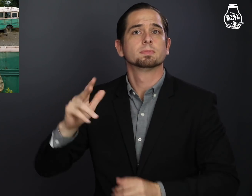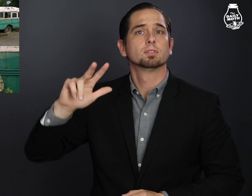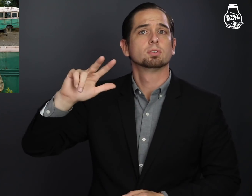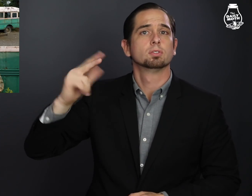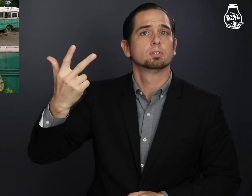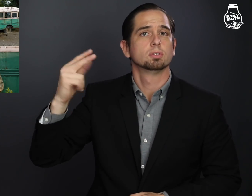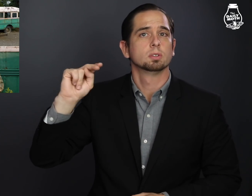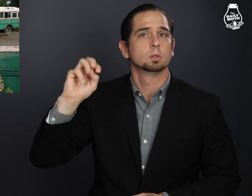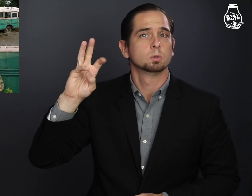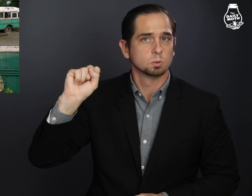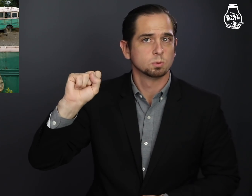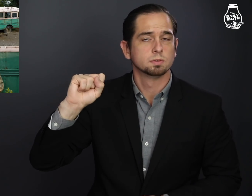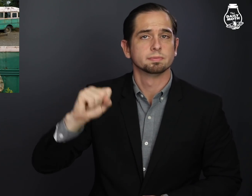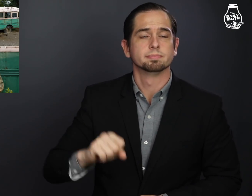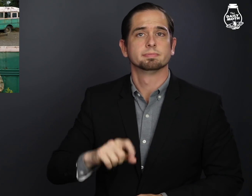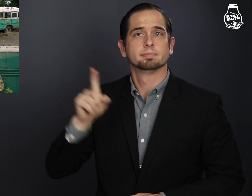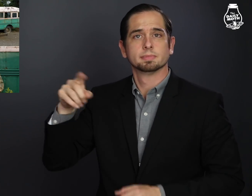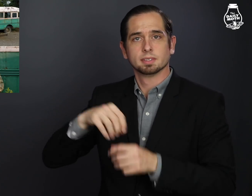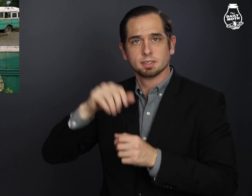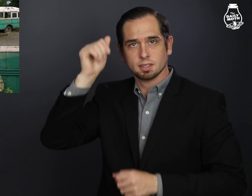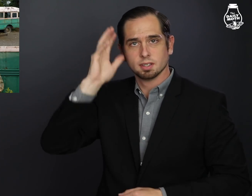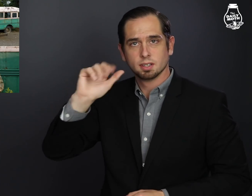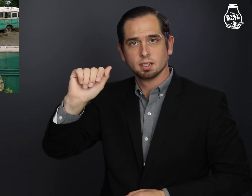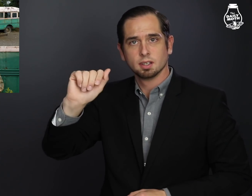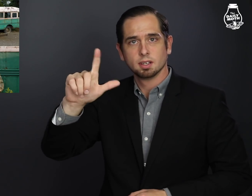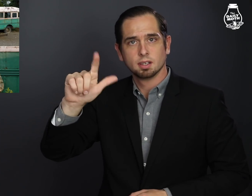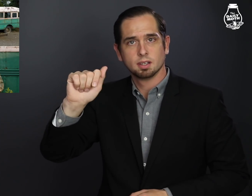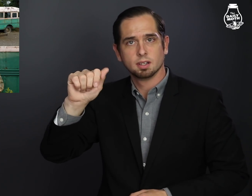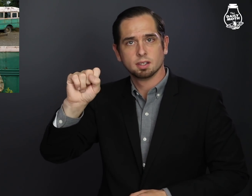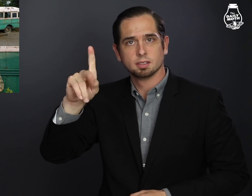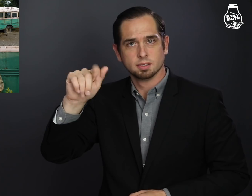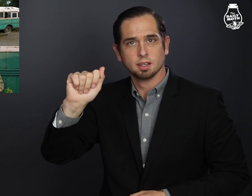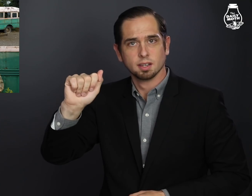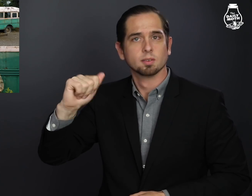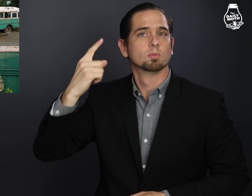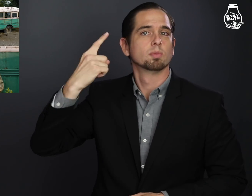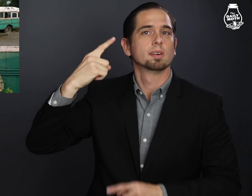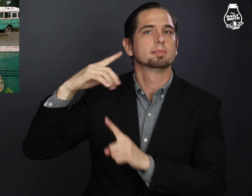The third news story - In Alaska,